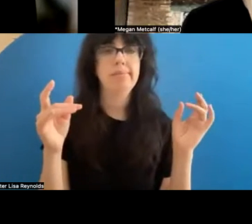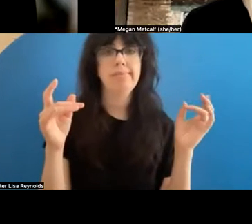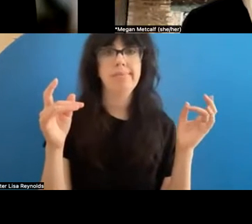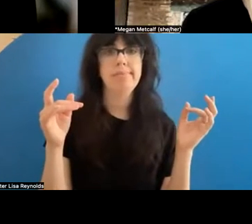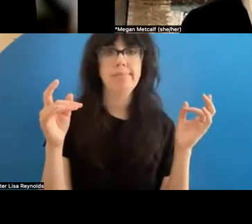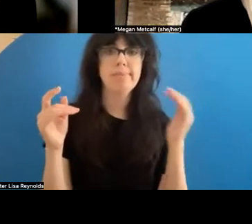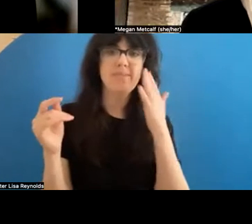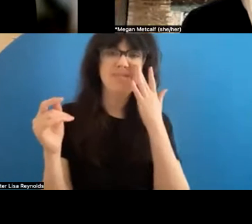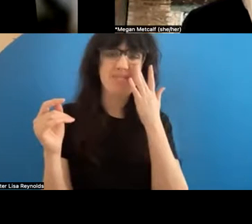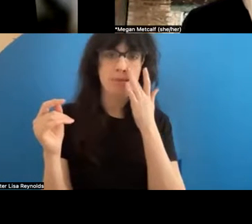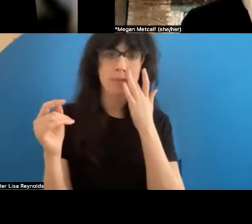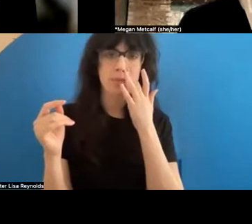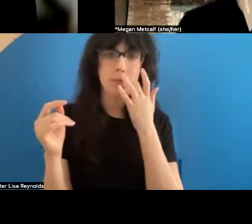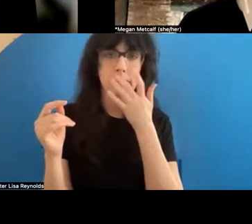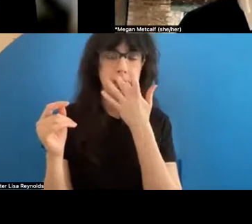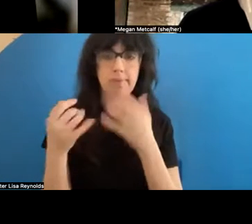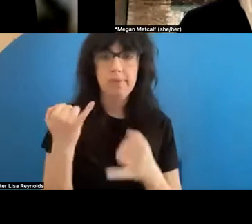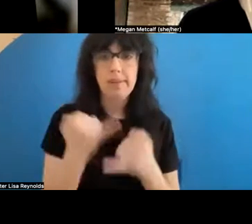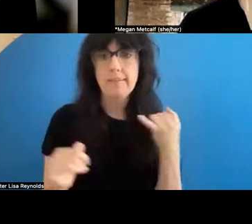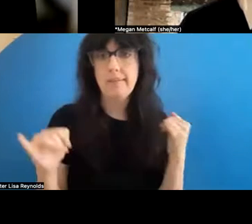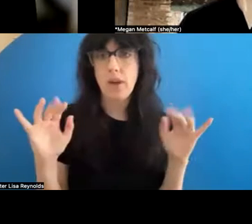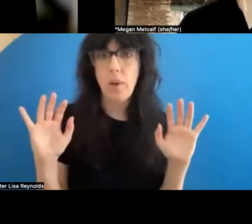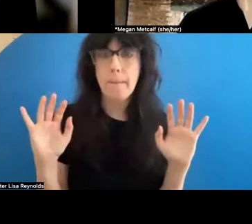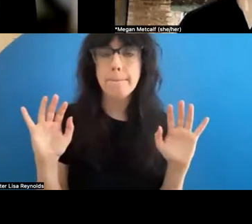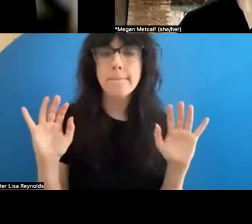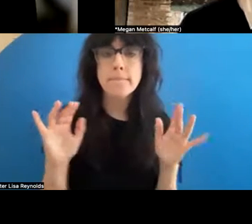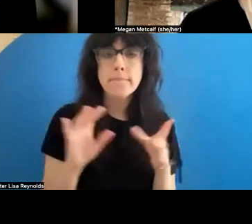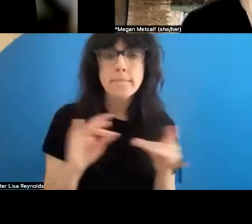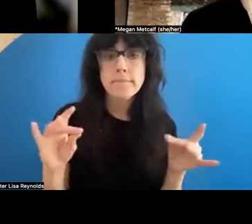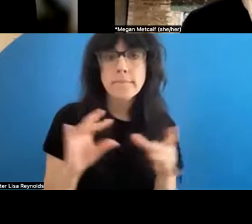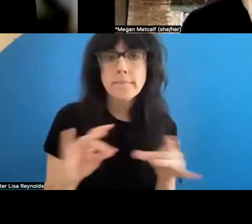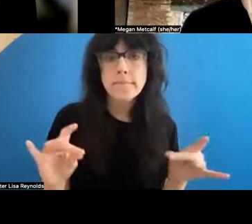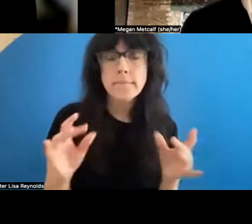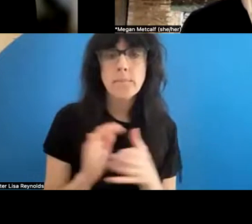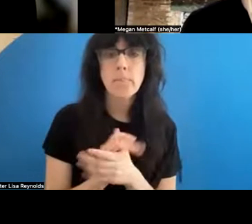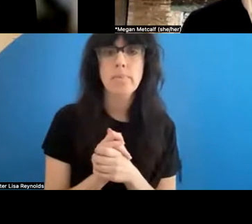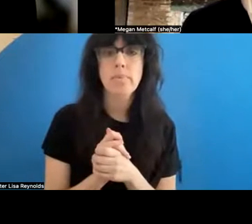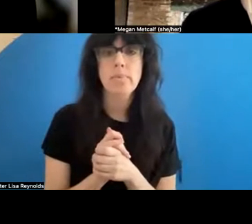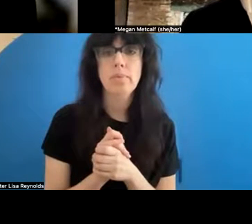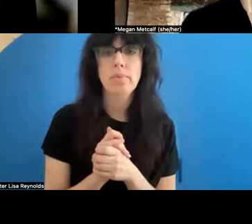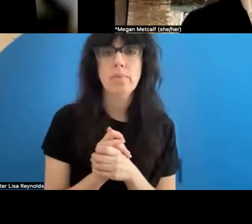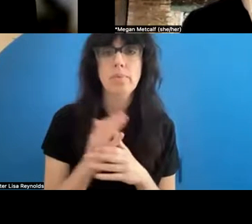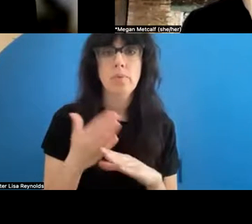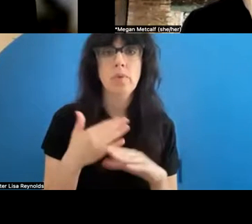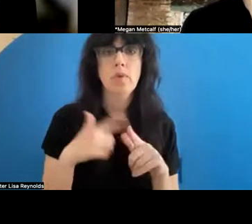Any final sentences you want to say before we're done with this conversation?